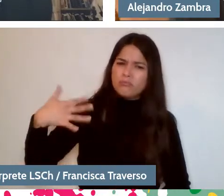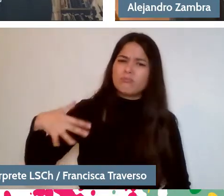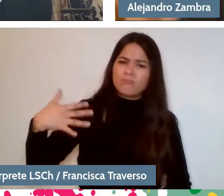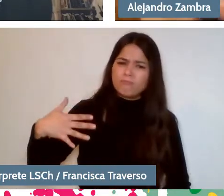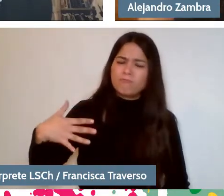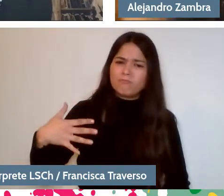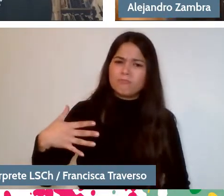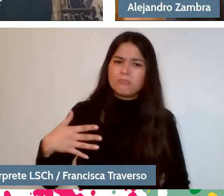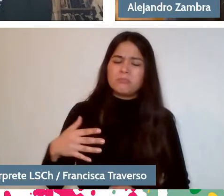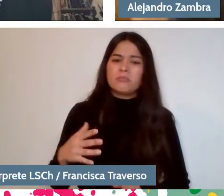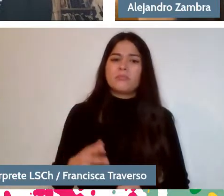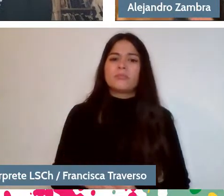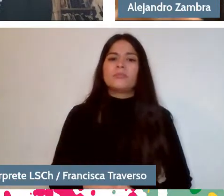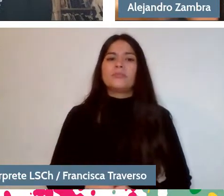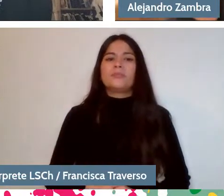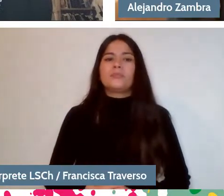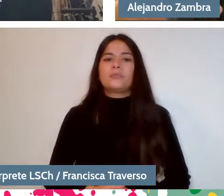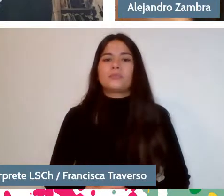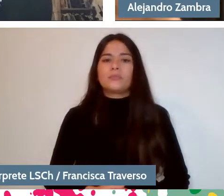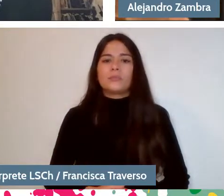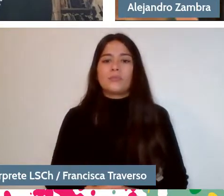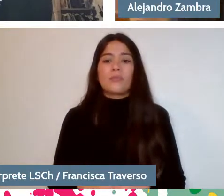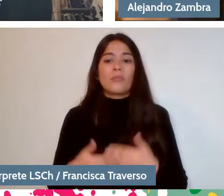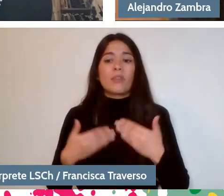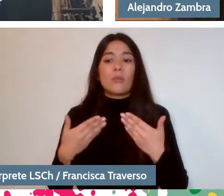So that's why I made that emphasis on belonging.